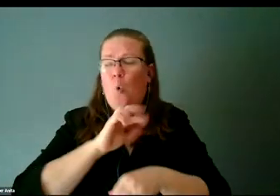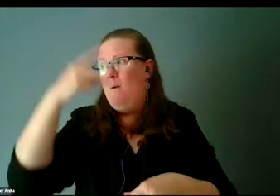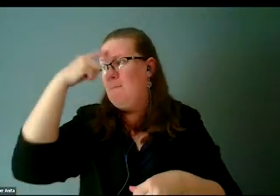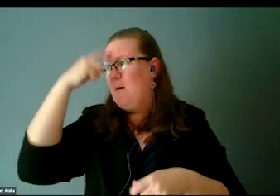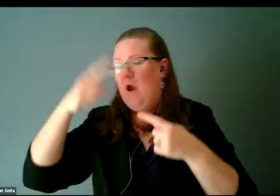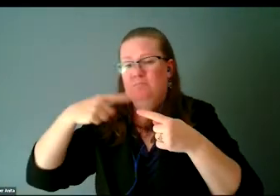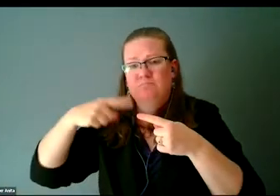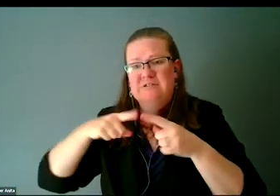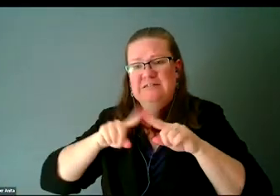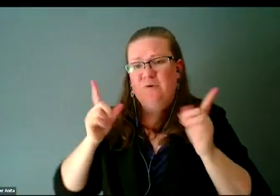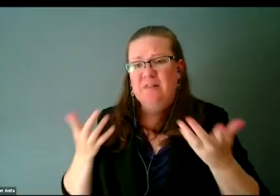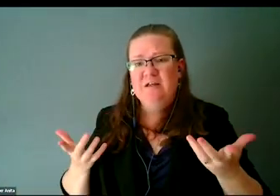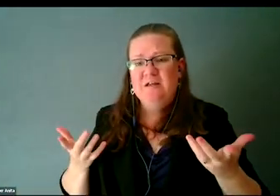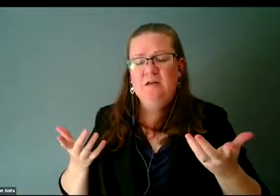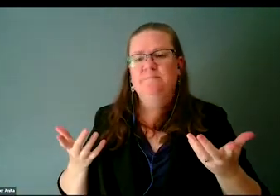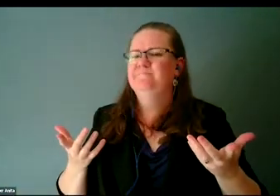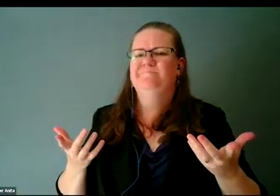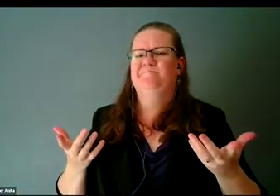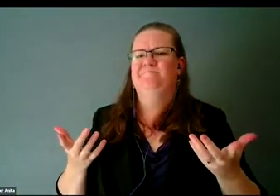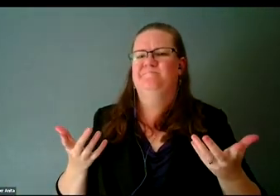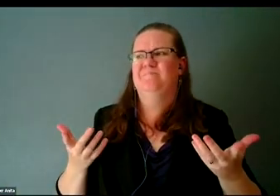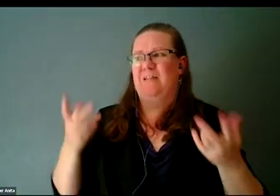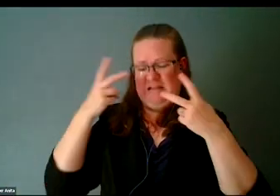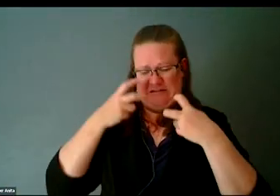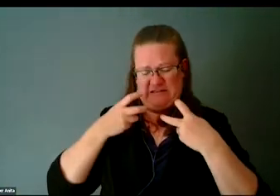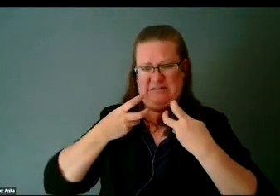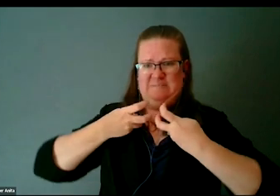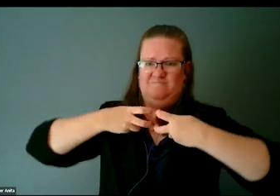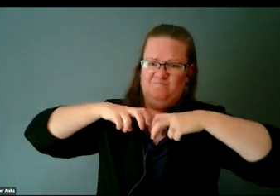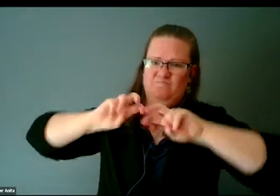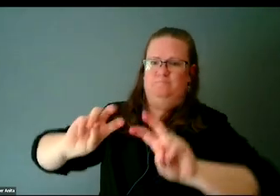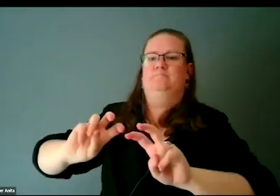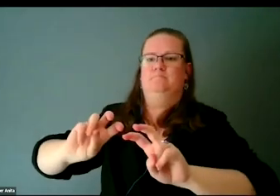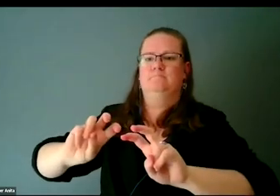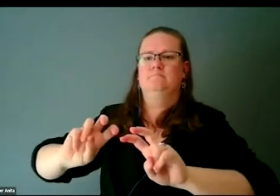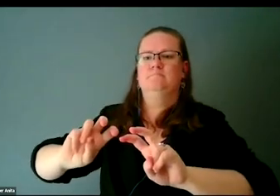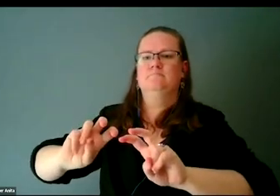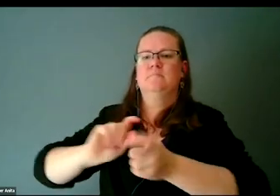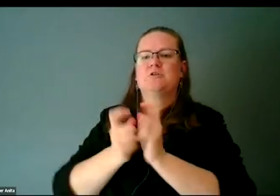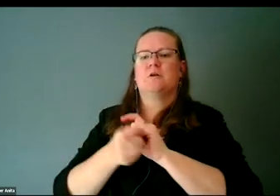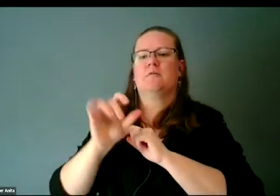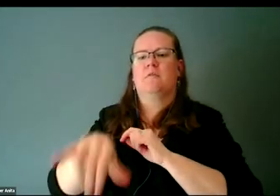I would challenge you to reframe that in the sense of,